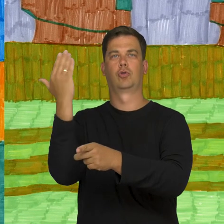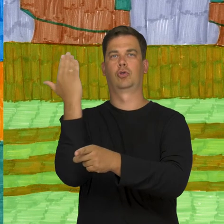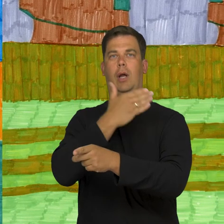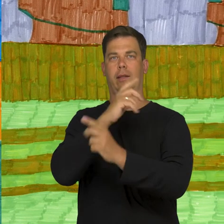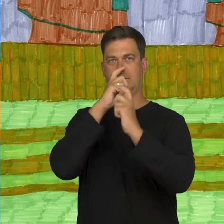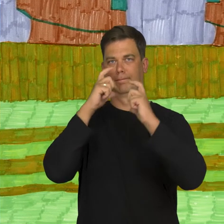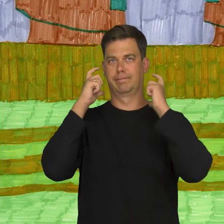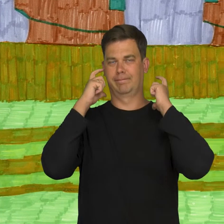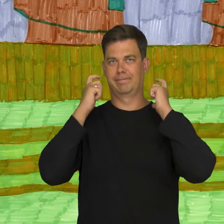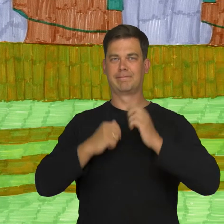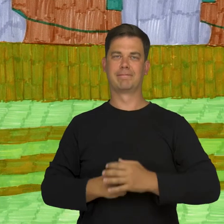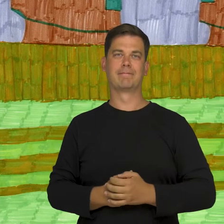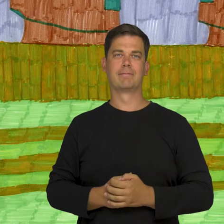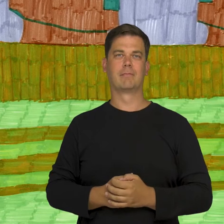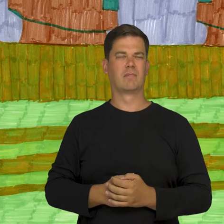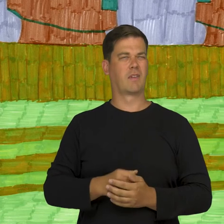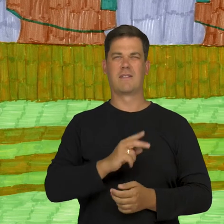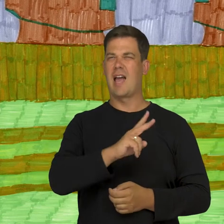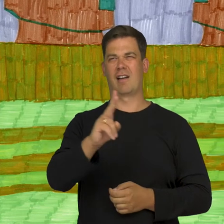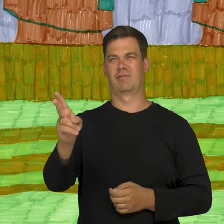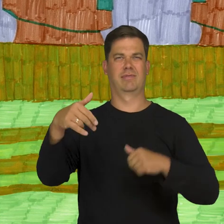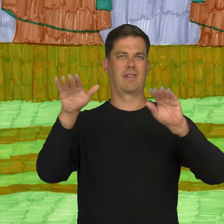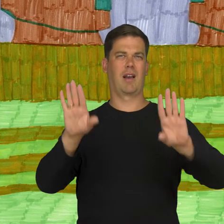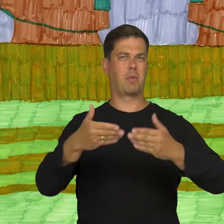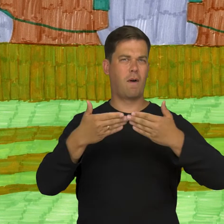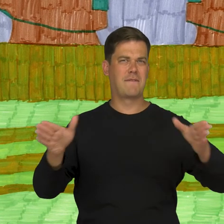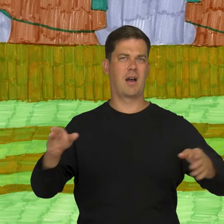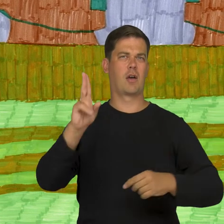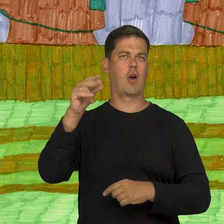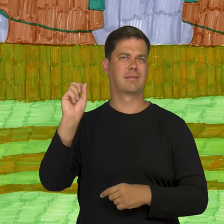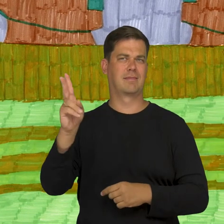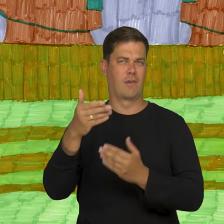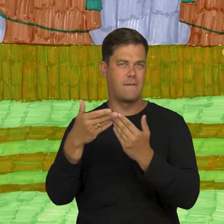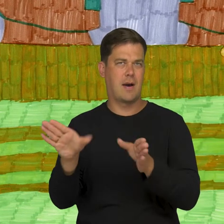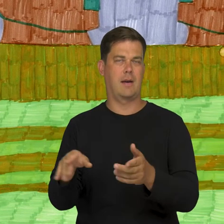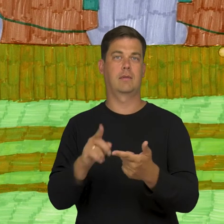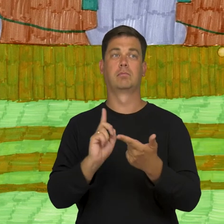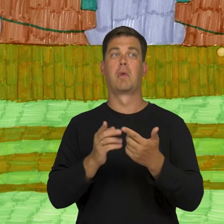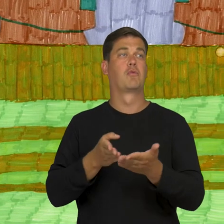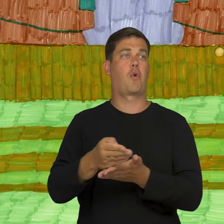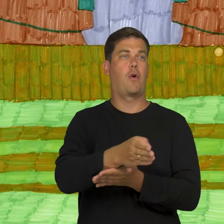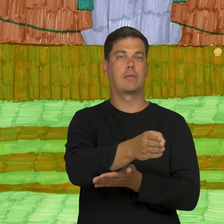and mom had a black mask on her face. Everything was open. The kiosk was open.